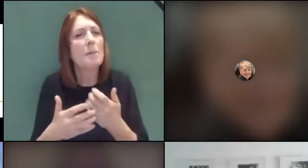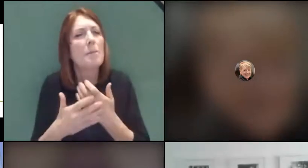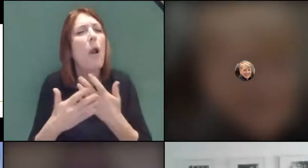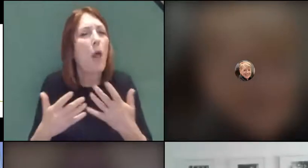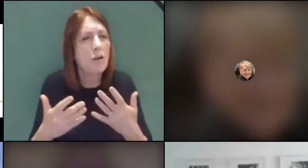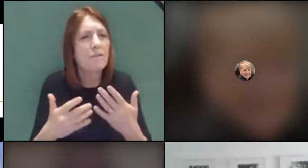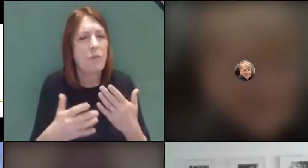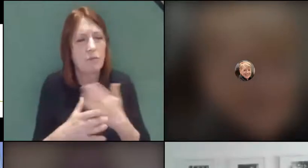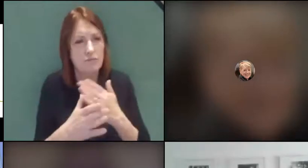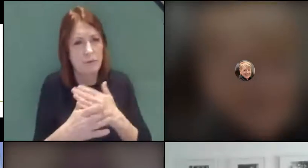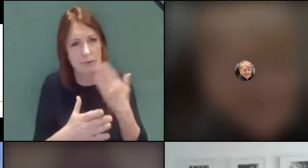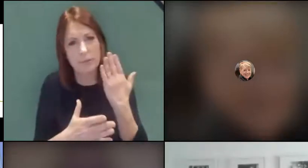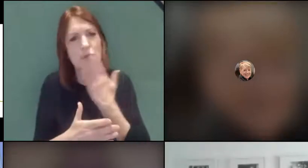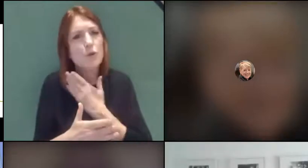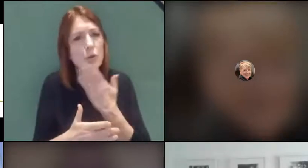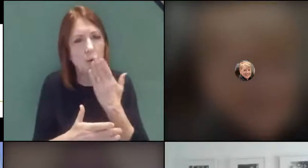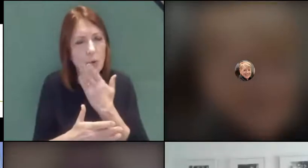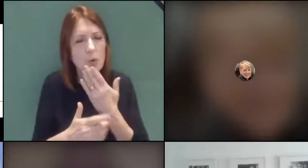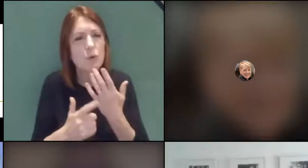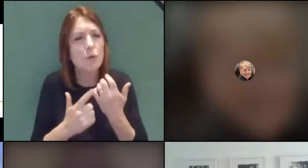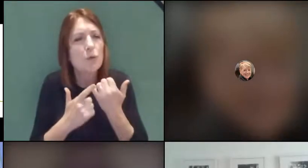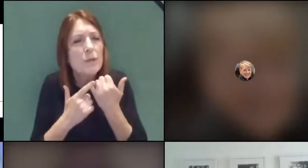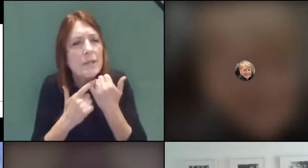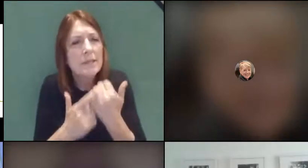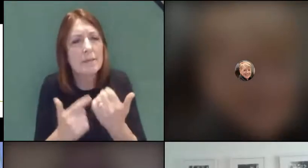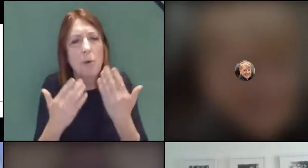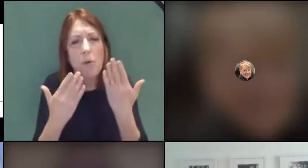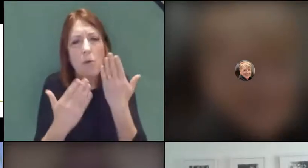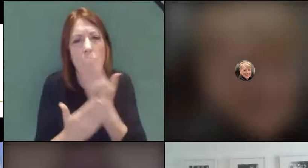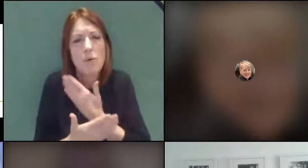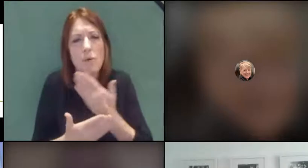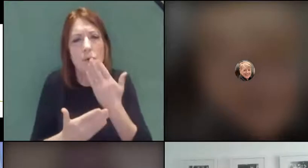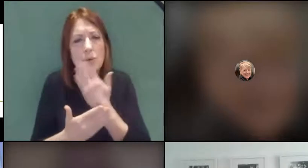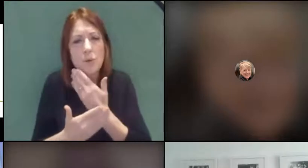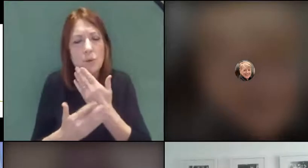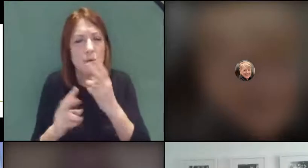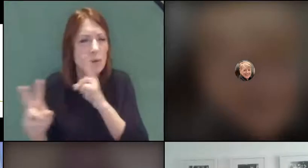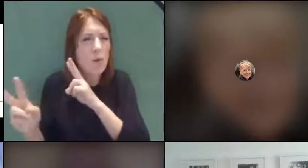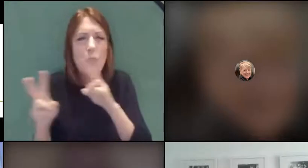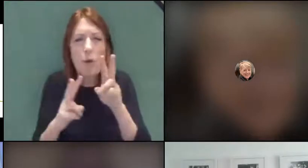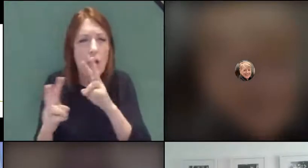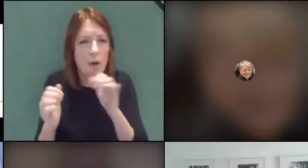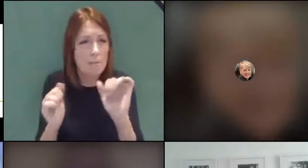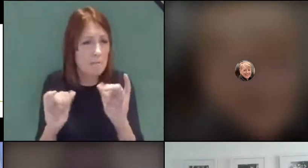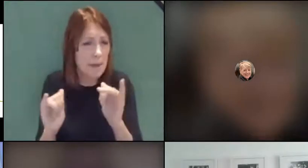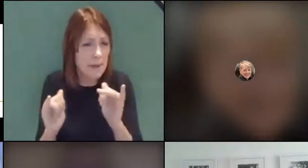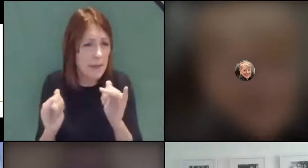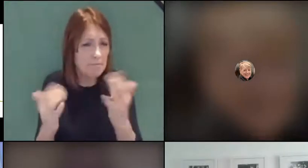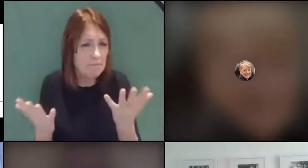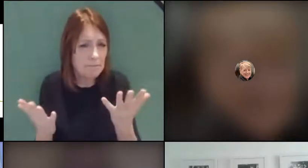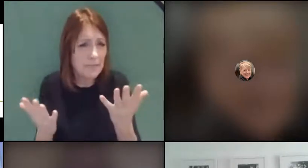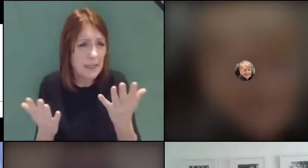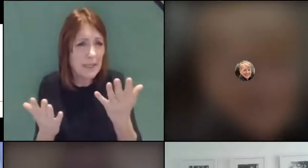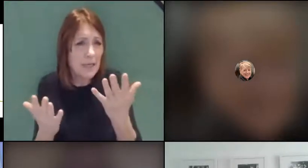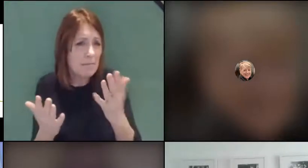well, in terms of supporting schools to look at where students perhaps have not made quite the